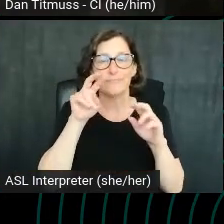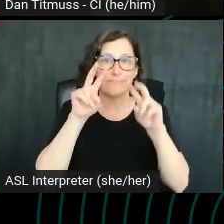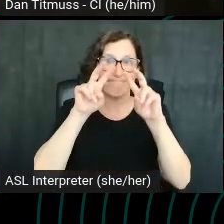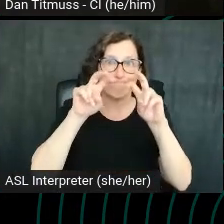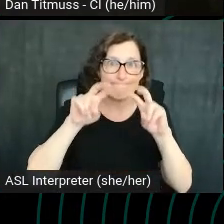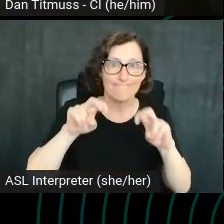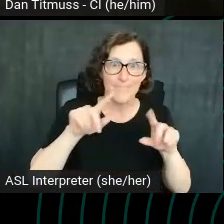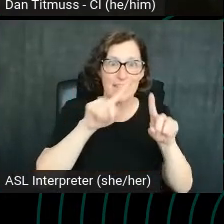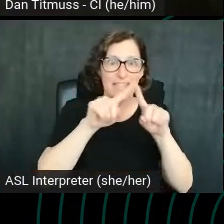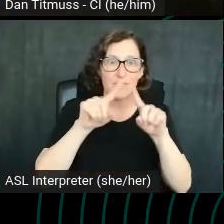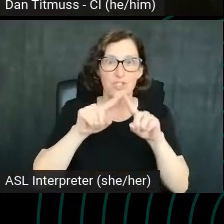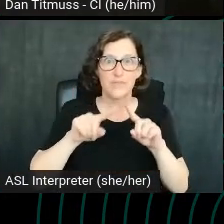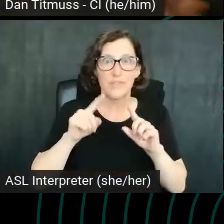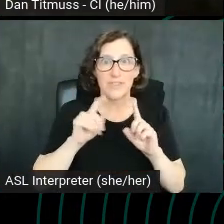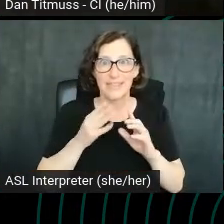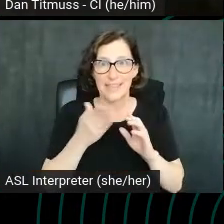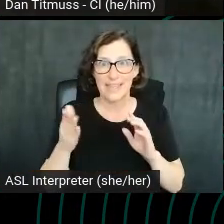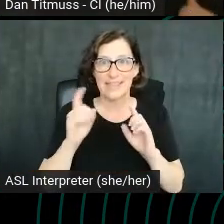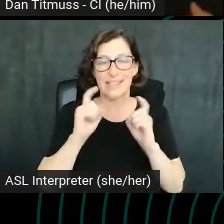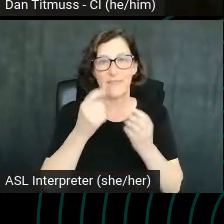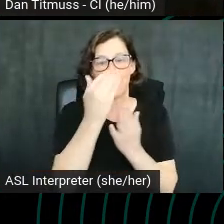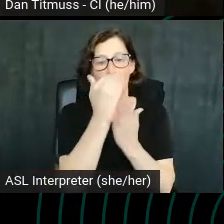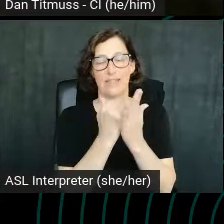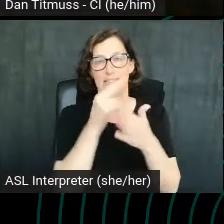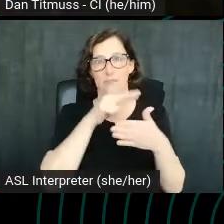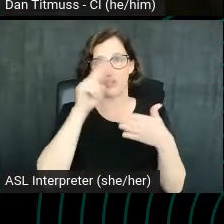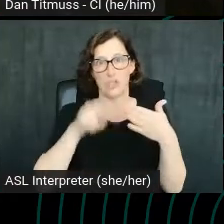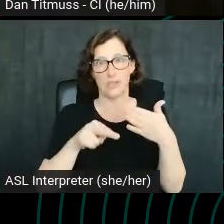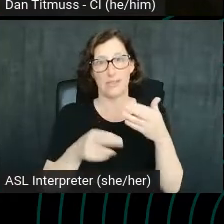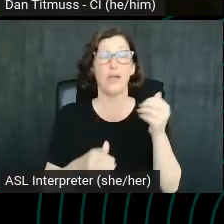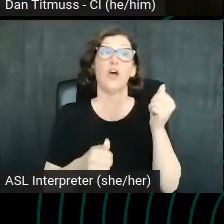a list of results. Of course, the most famous of these is Google.